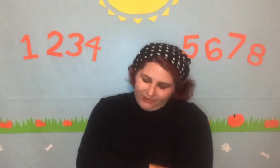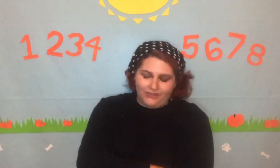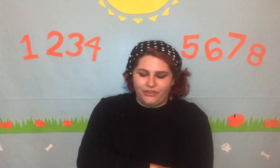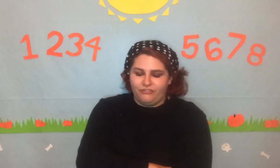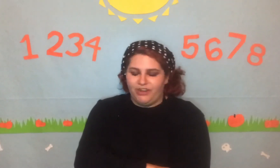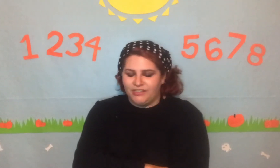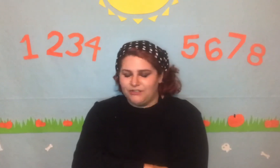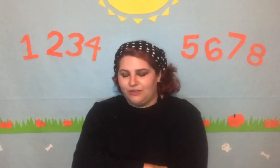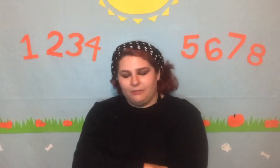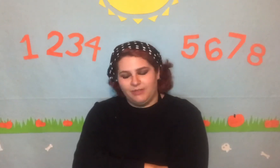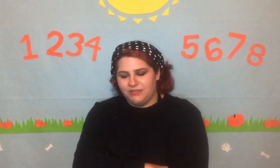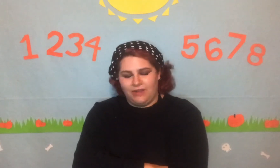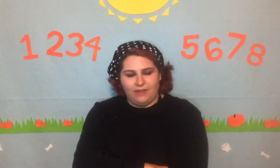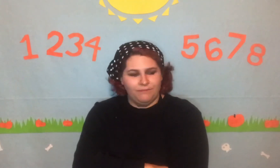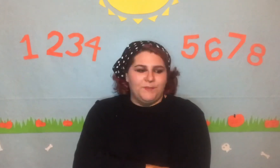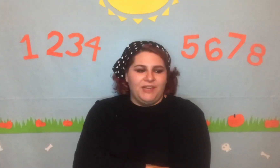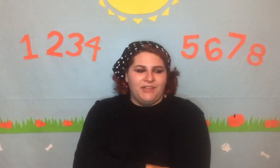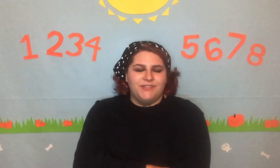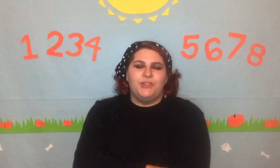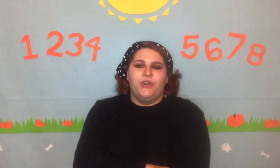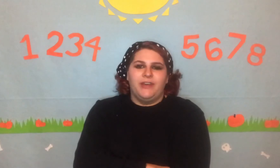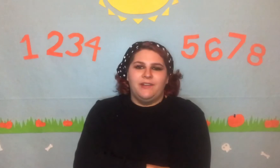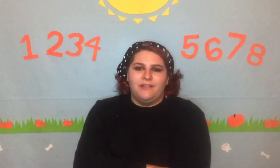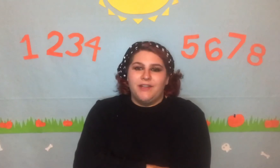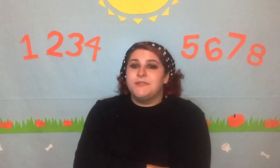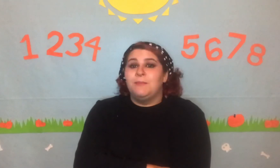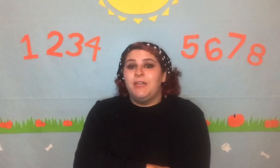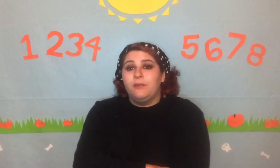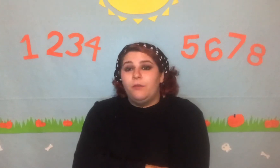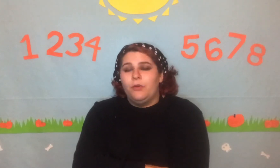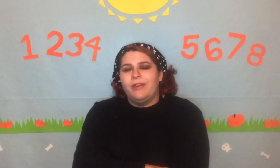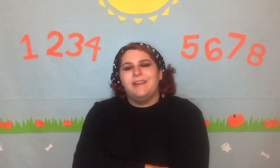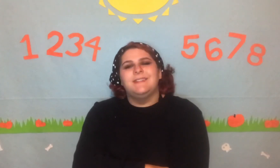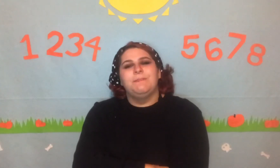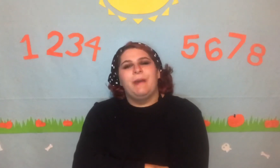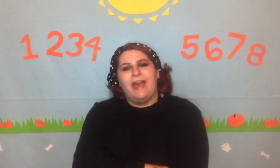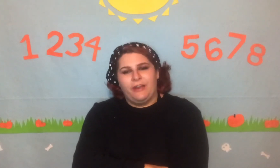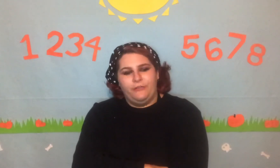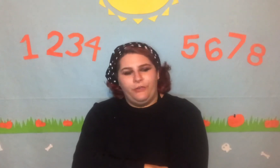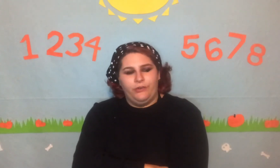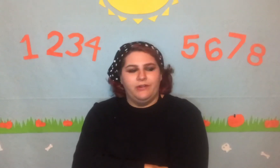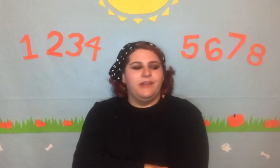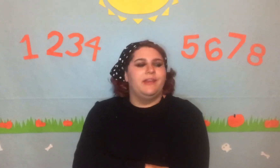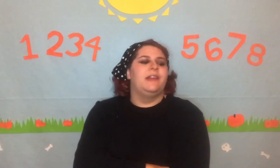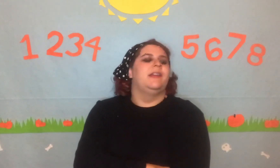could have done it sooner, but it's okay. It is good, it is meaningful, it is impactful, it is